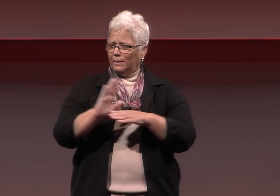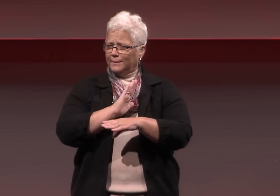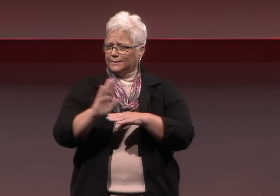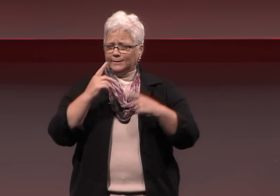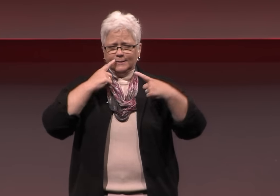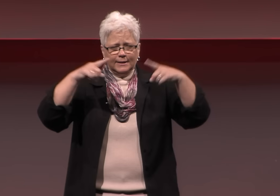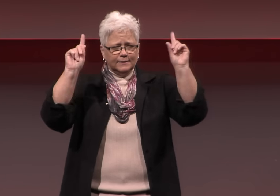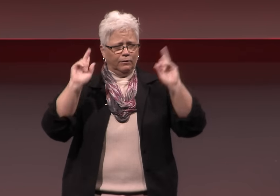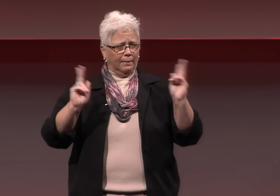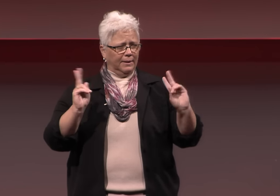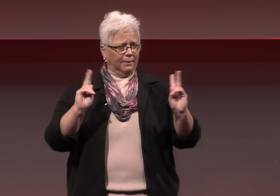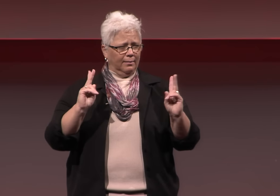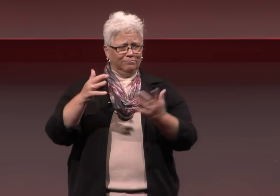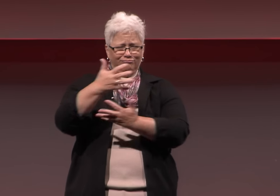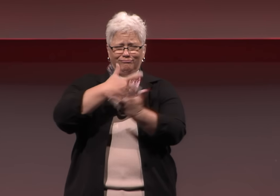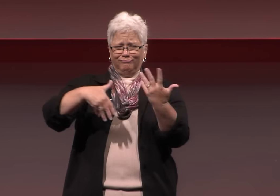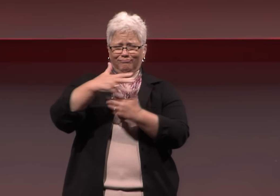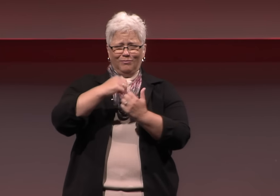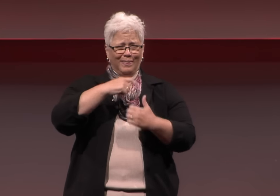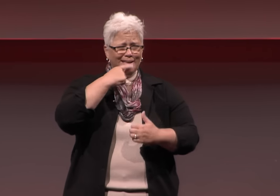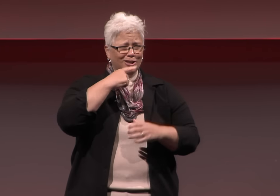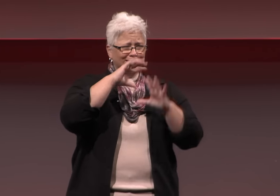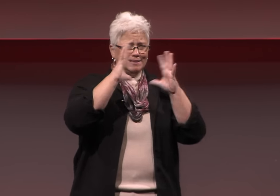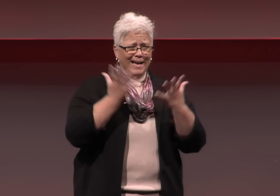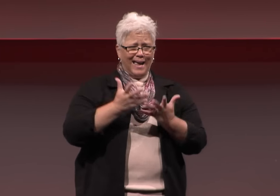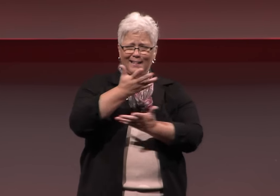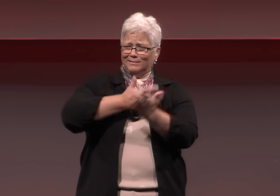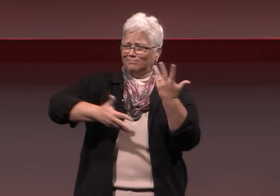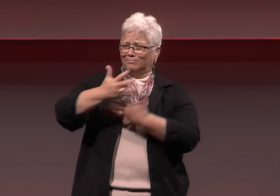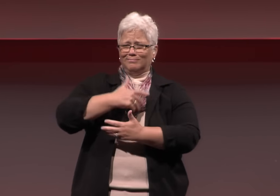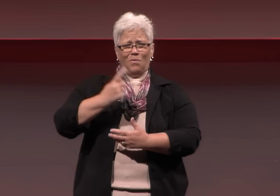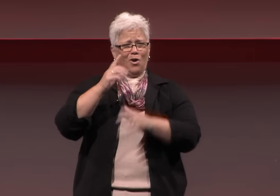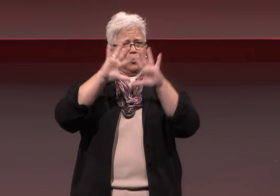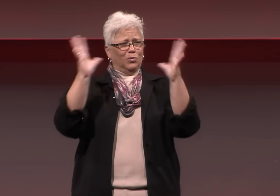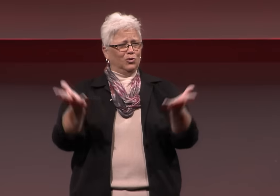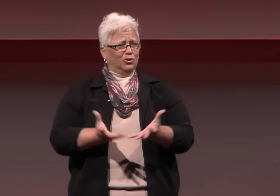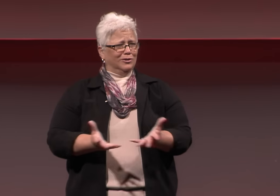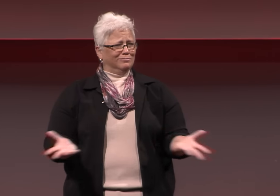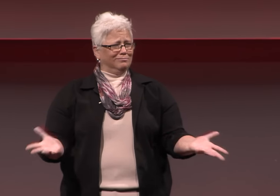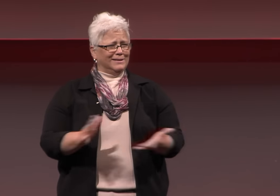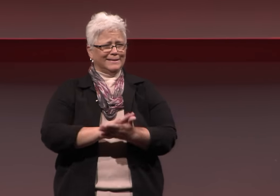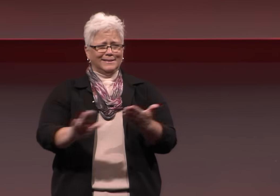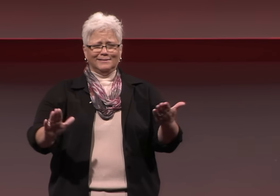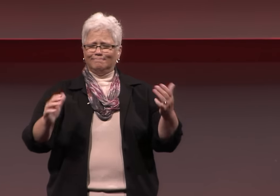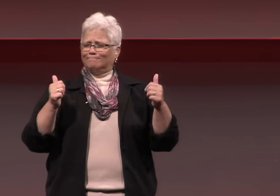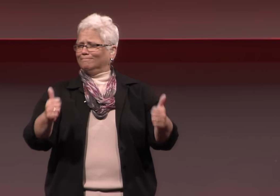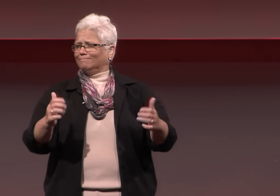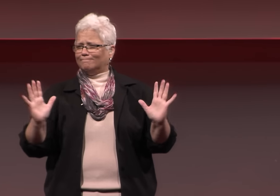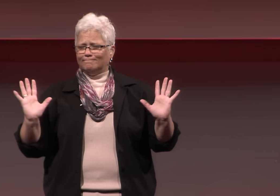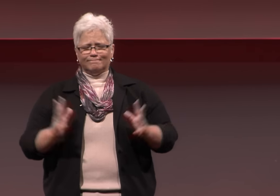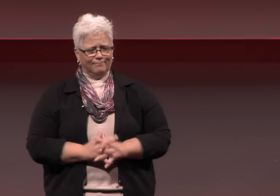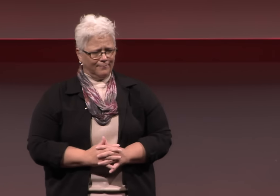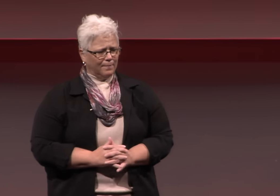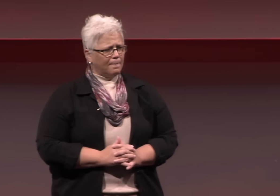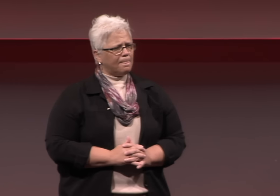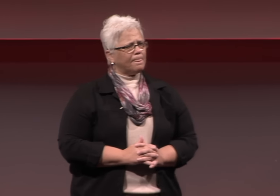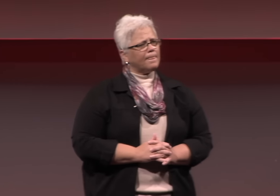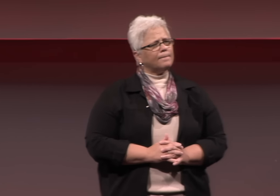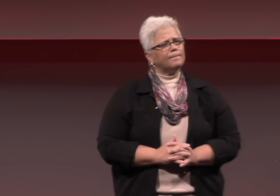We had access to education; we were successful business owners; we conducted business and our lives on equal footing.